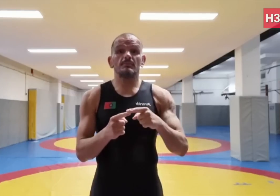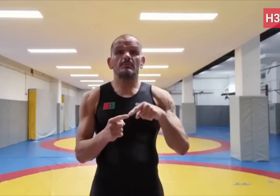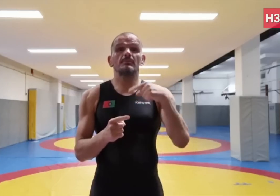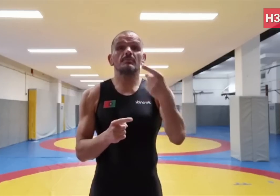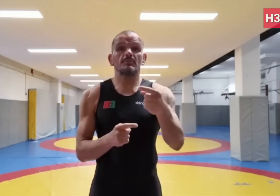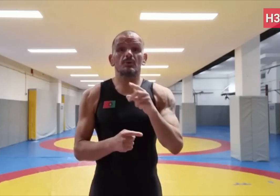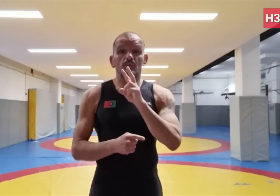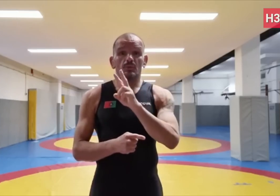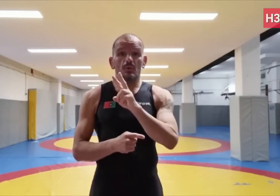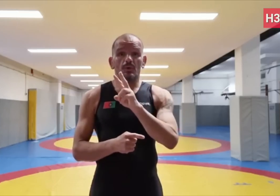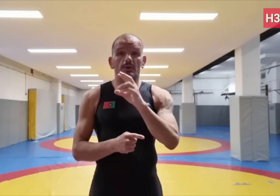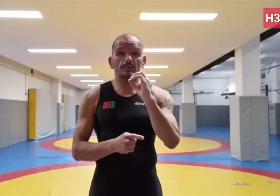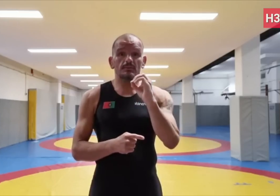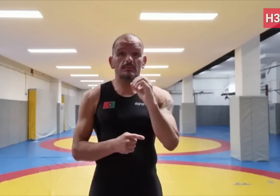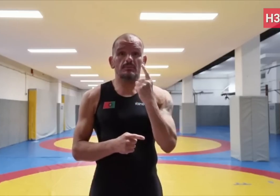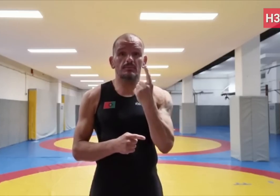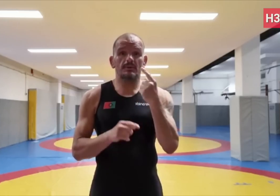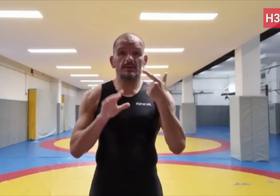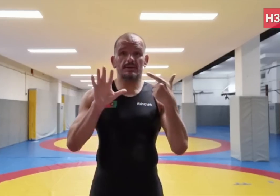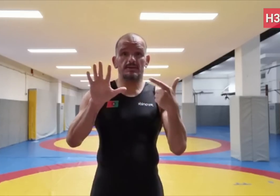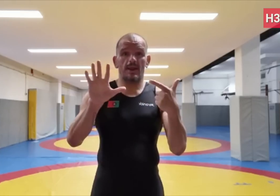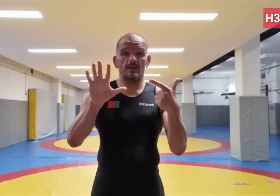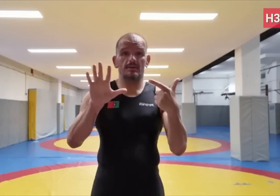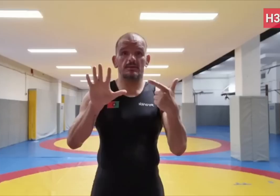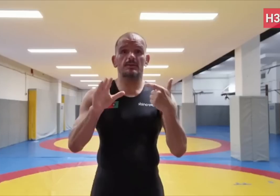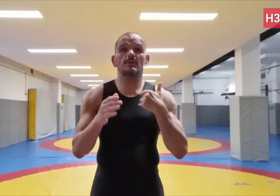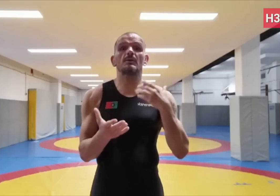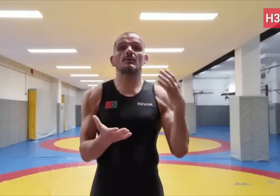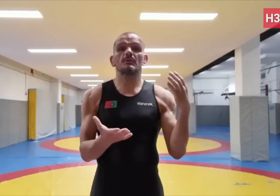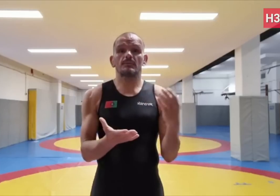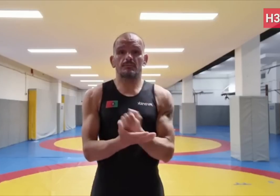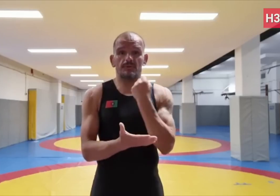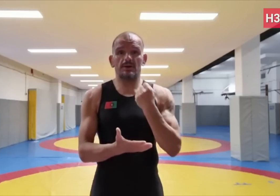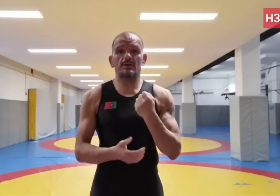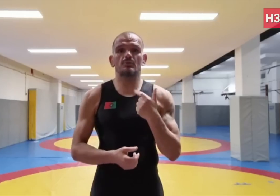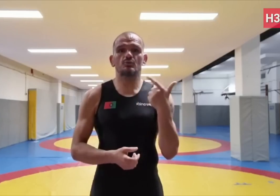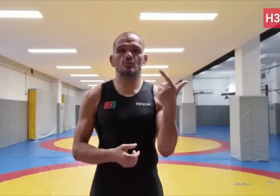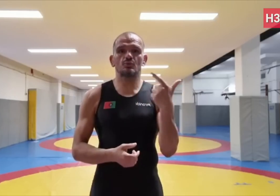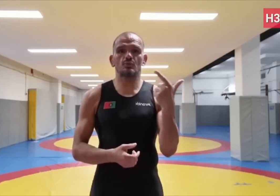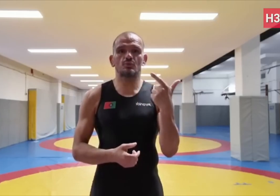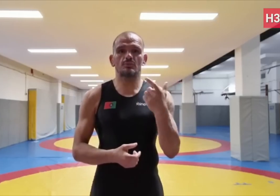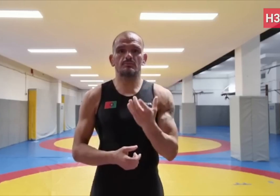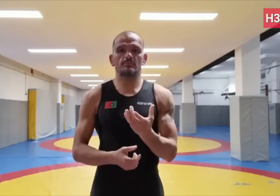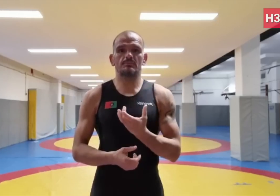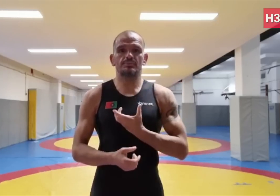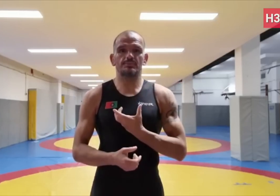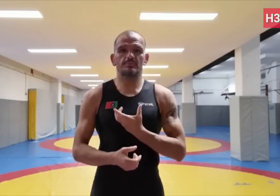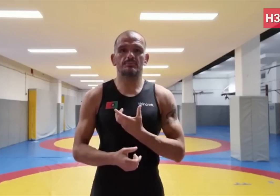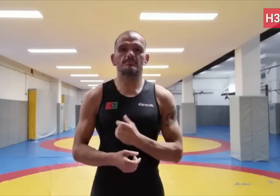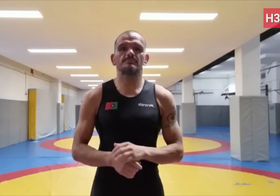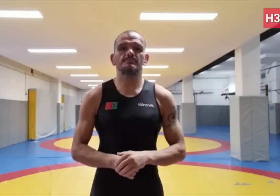And then in 2017, I won two medals.